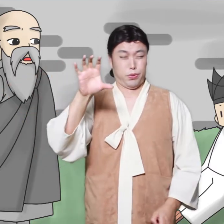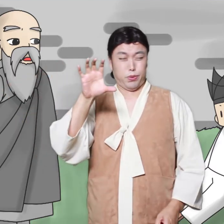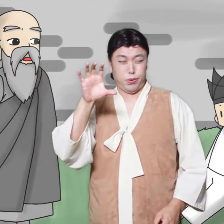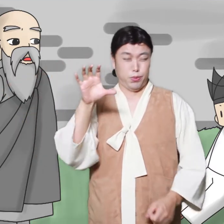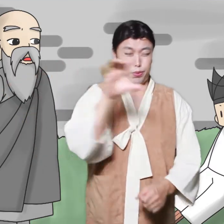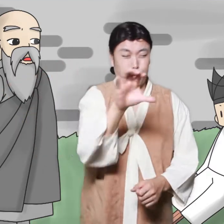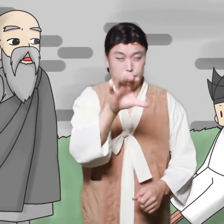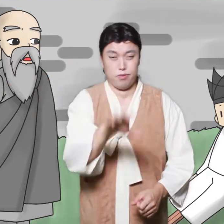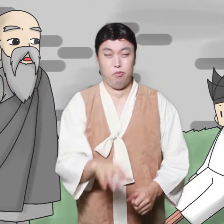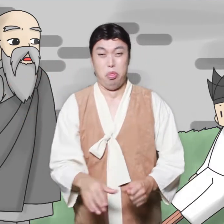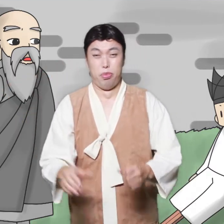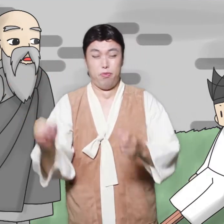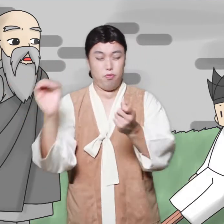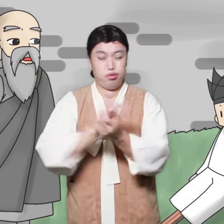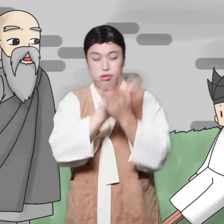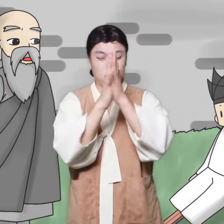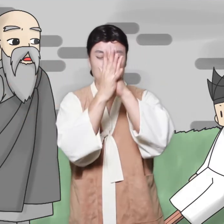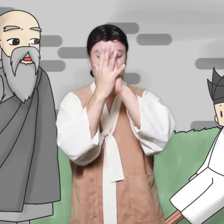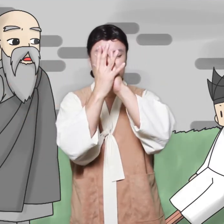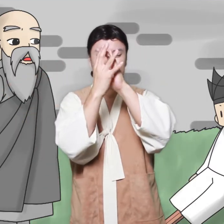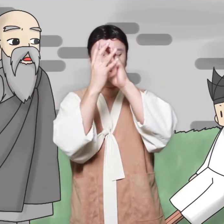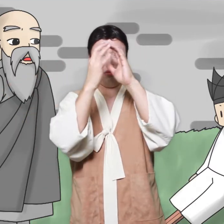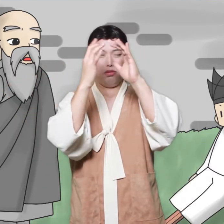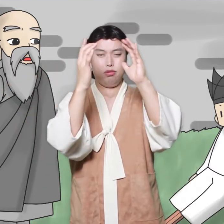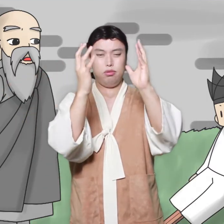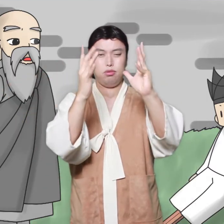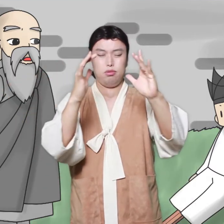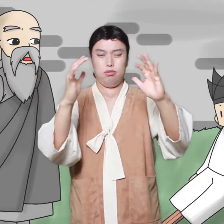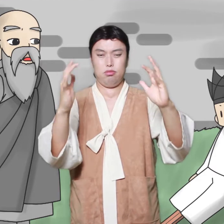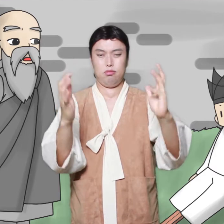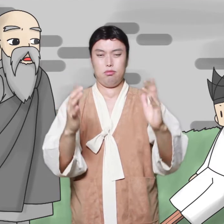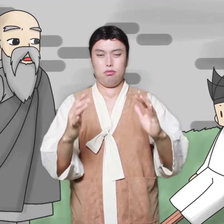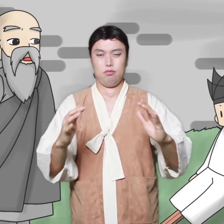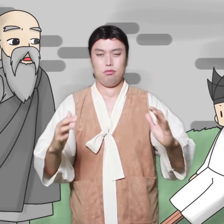Then he memorized the order. Wood Amitabha! Turn into a brave!